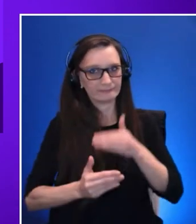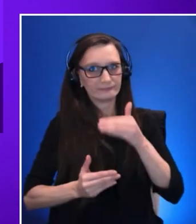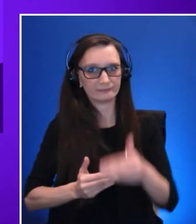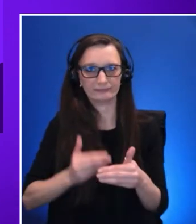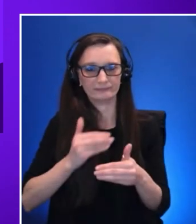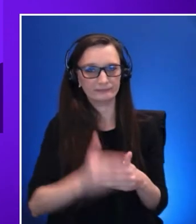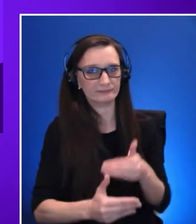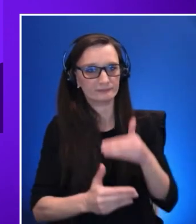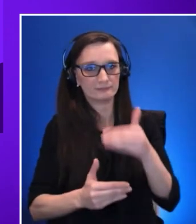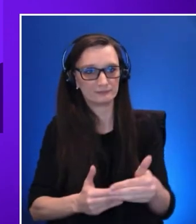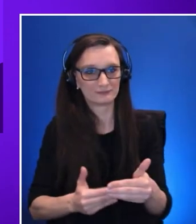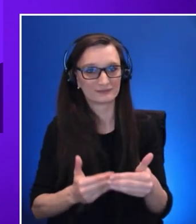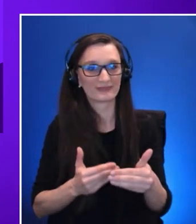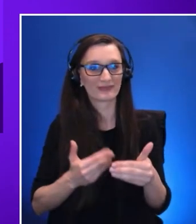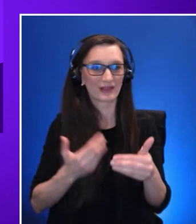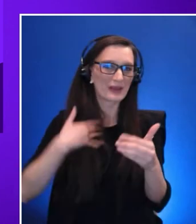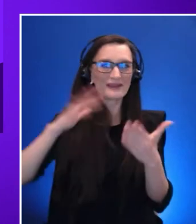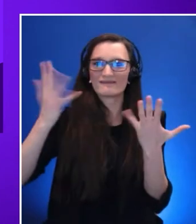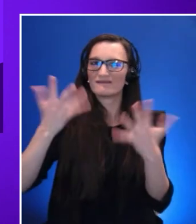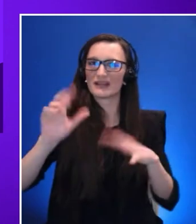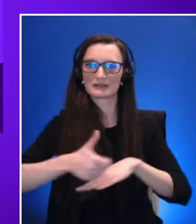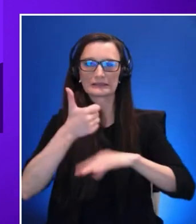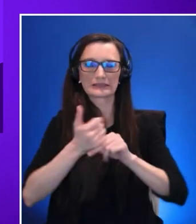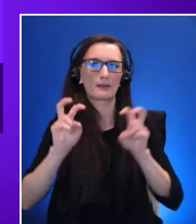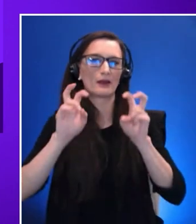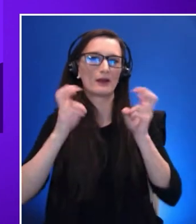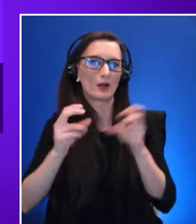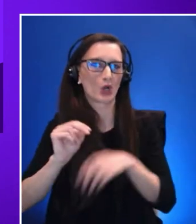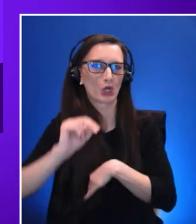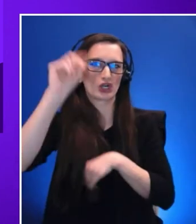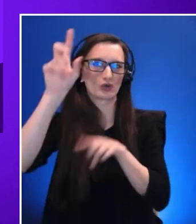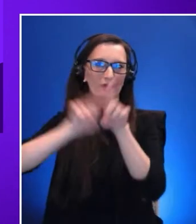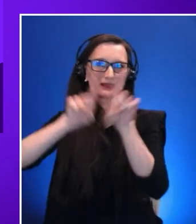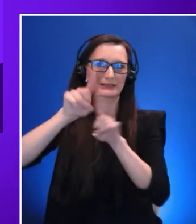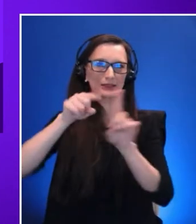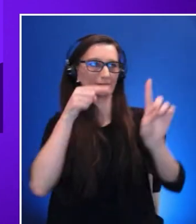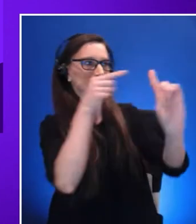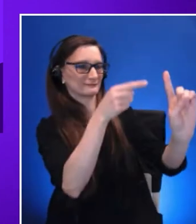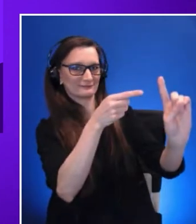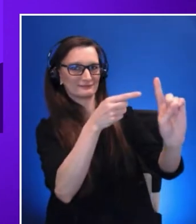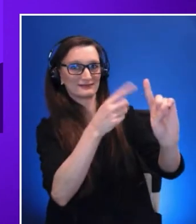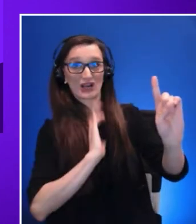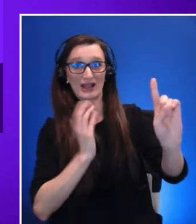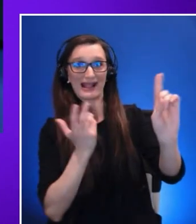inclusive metaverse product. Our vision is to improve the employee experience